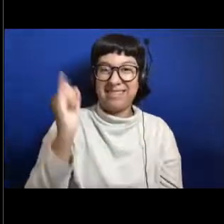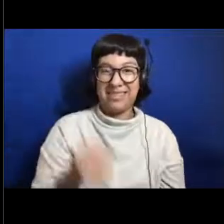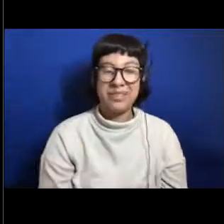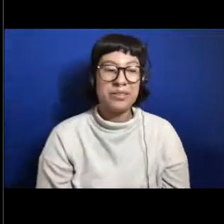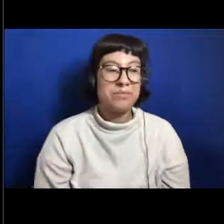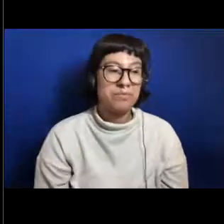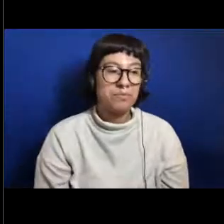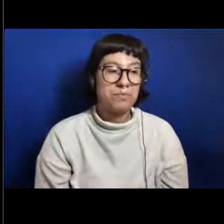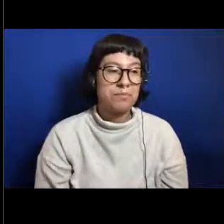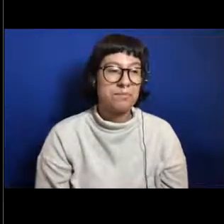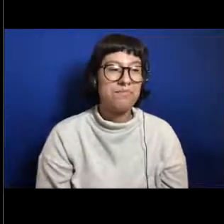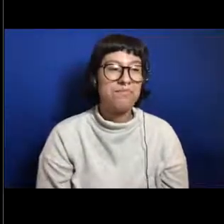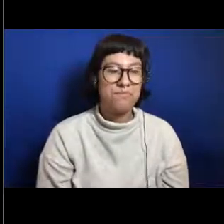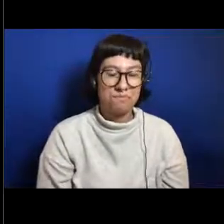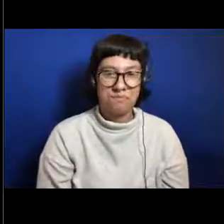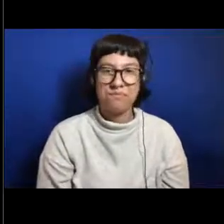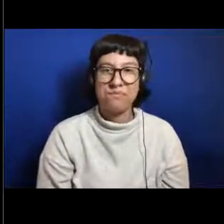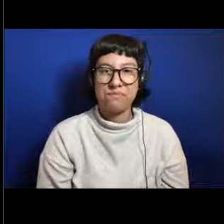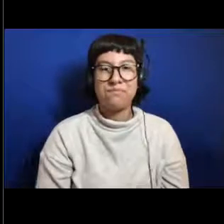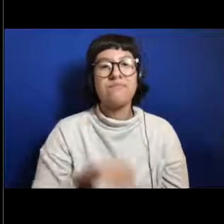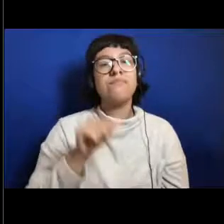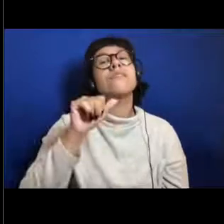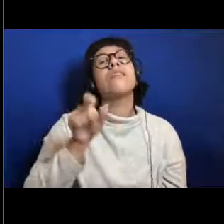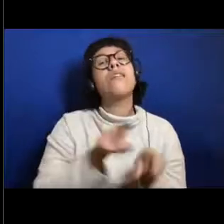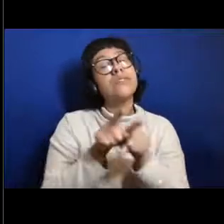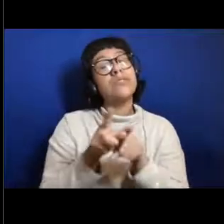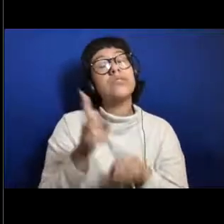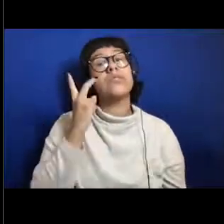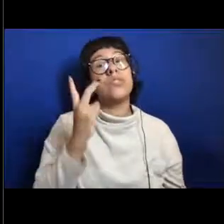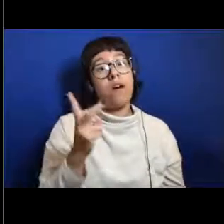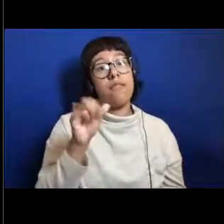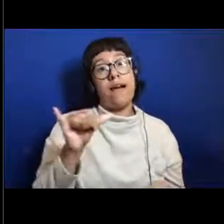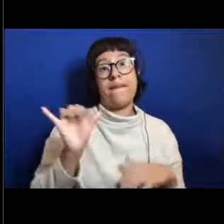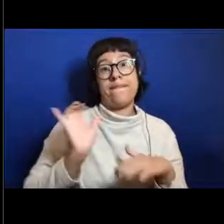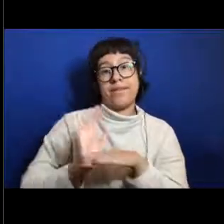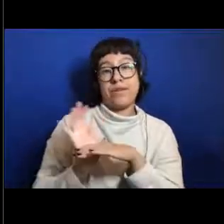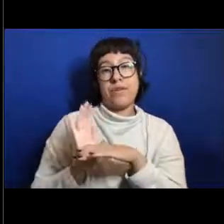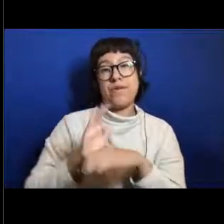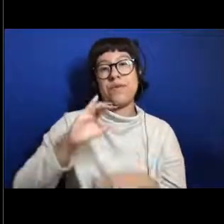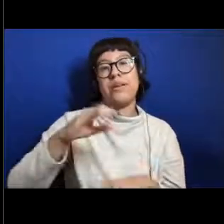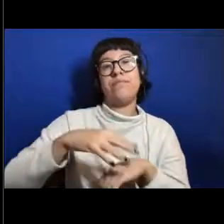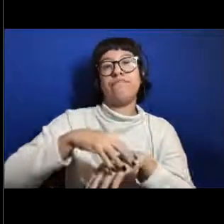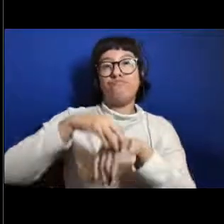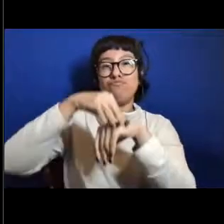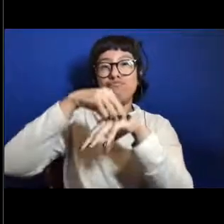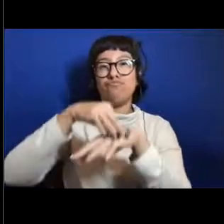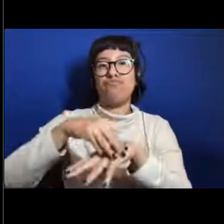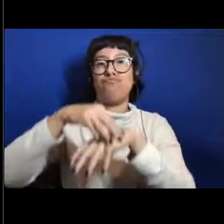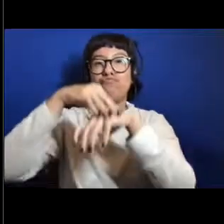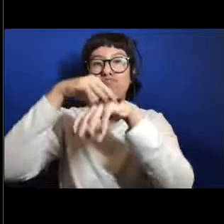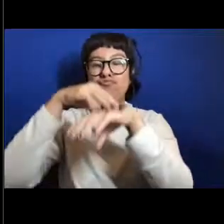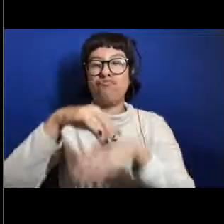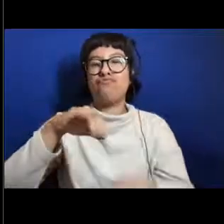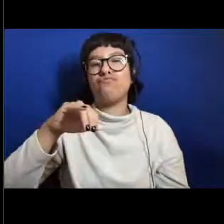And another thing that you guys saw in that video are jellyfish. So a lot of you might be familiar with jellyfish already